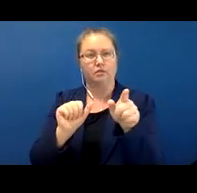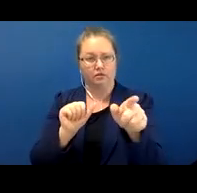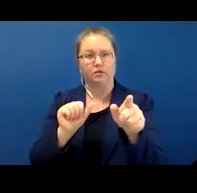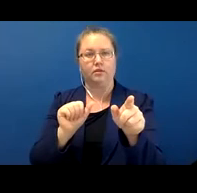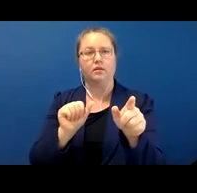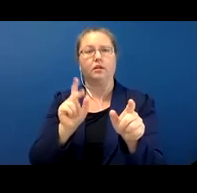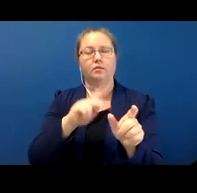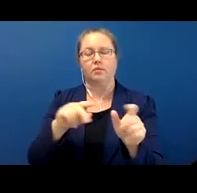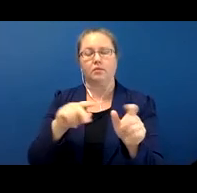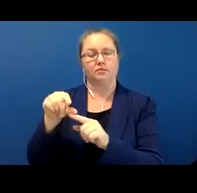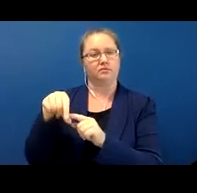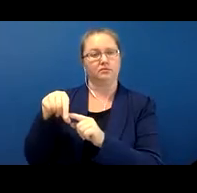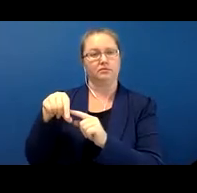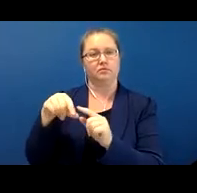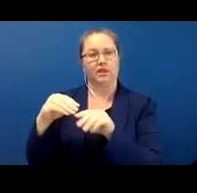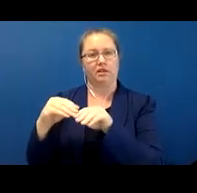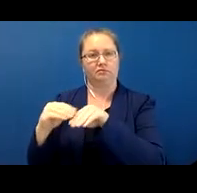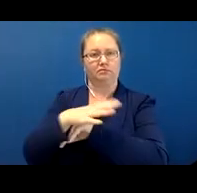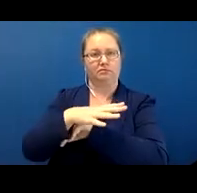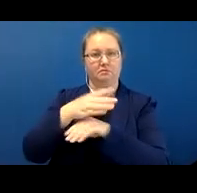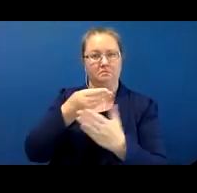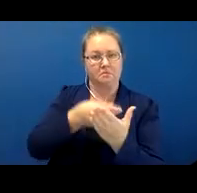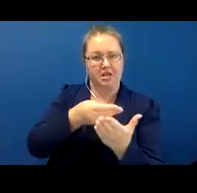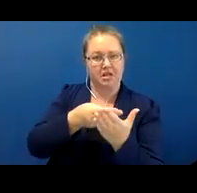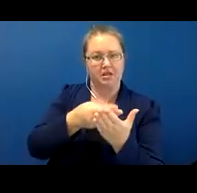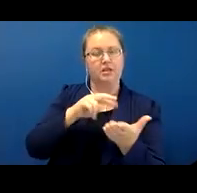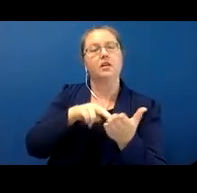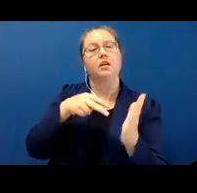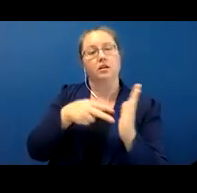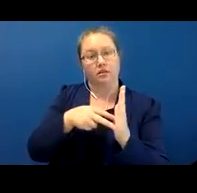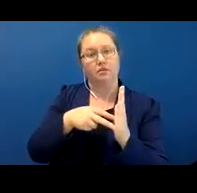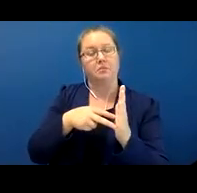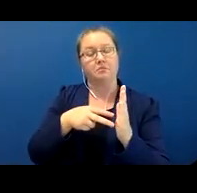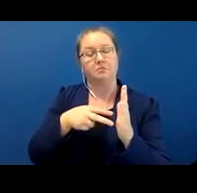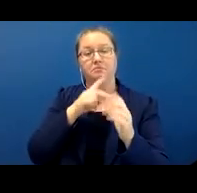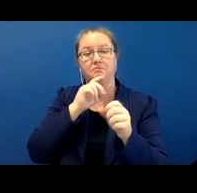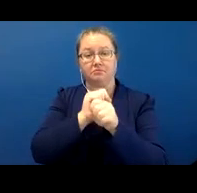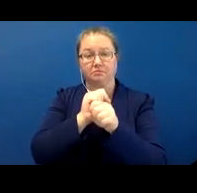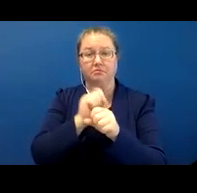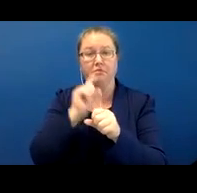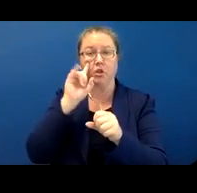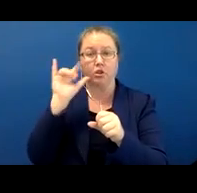this meaning on the word ‘money’ to make it sound like - or sorry - to give the meaning